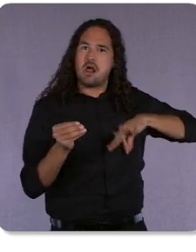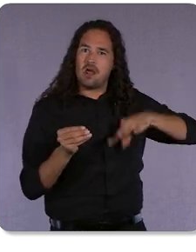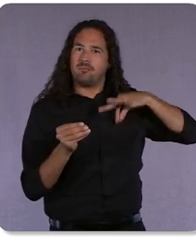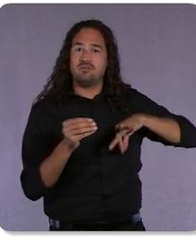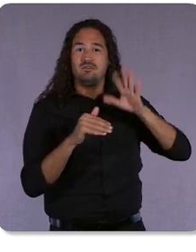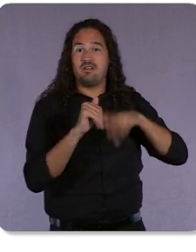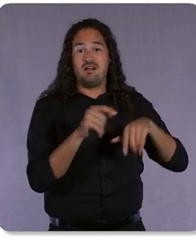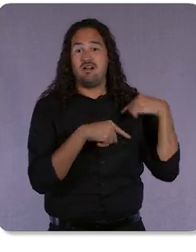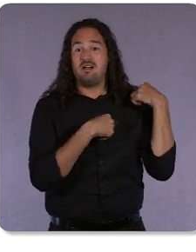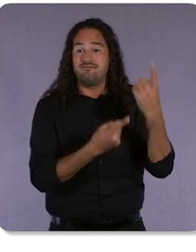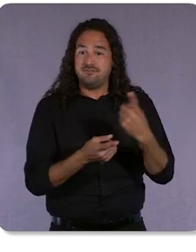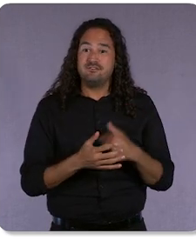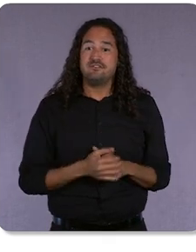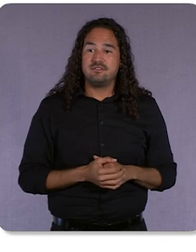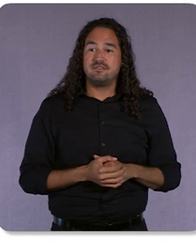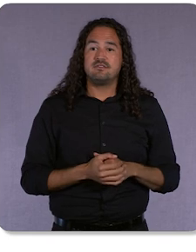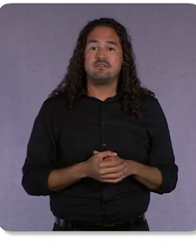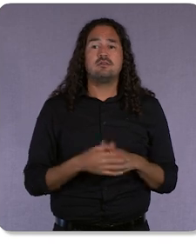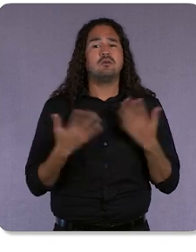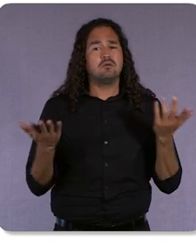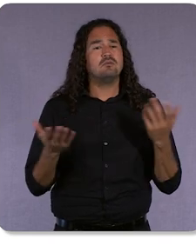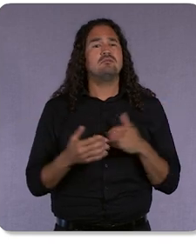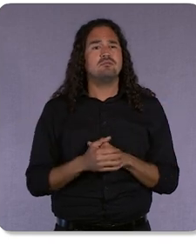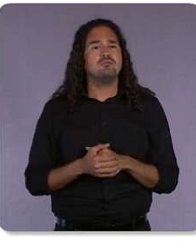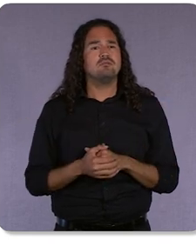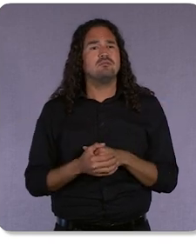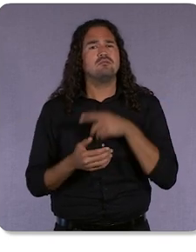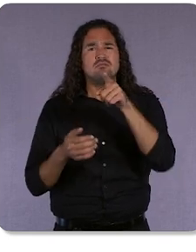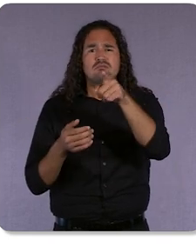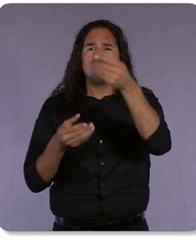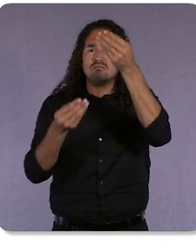That’s all great, but you all have also told us “Hey, we want to test this for ourselves